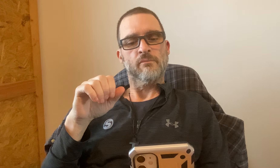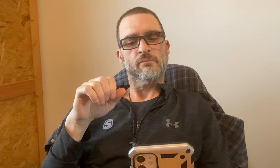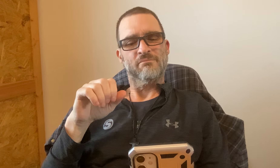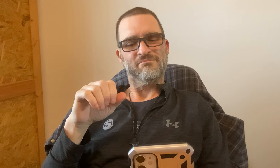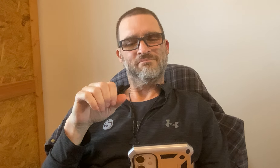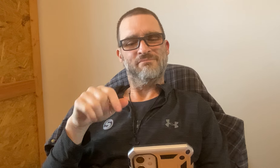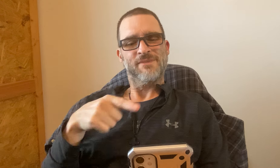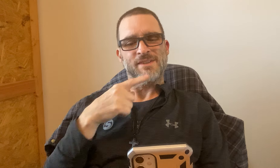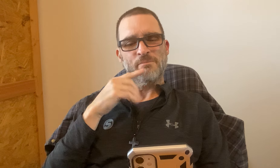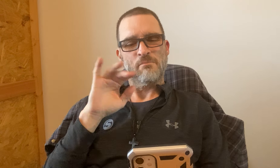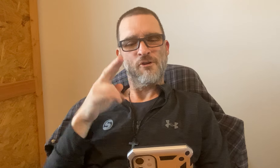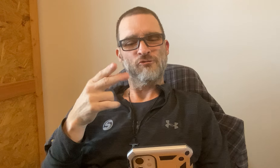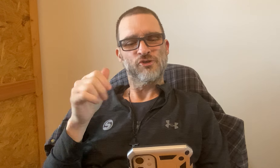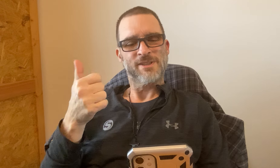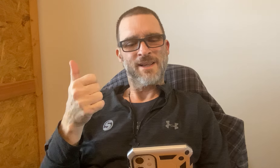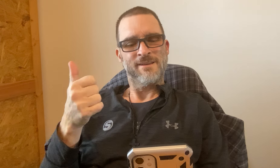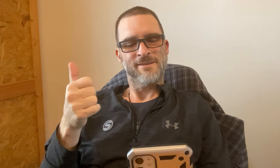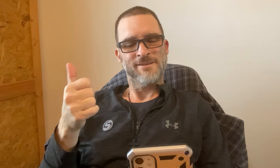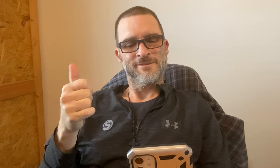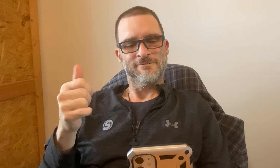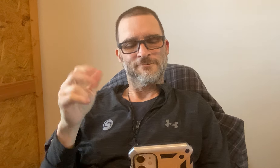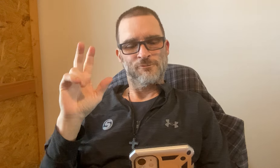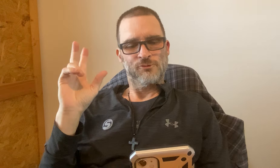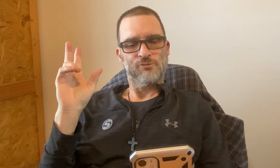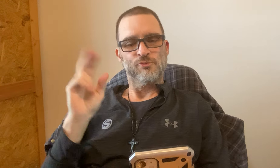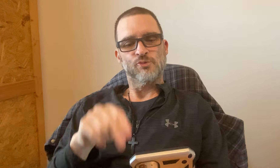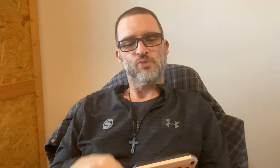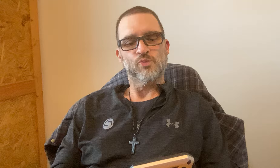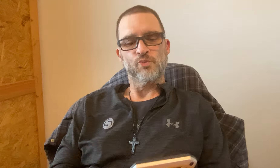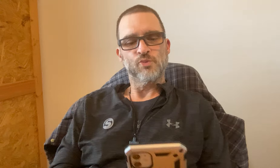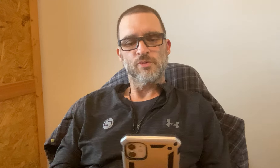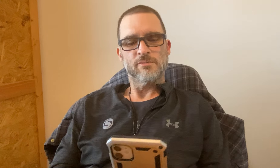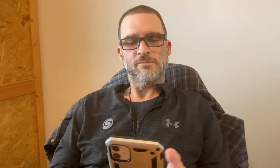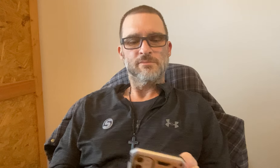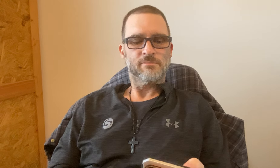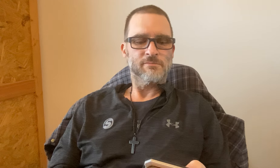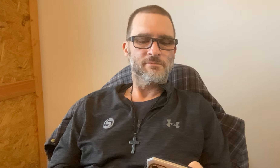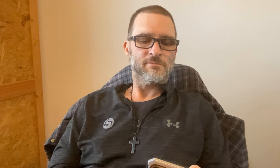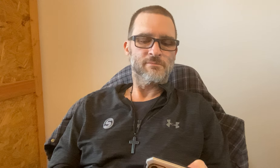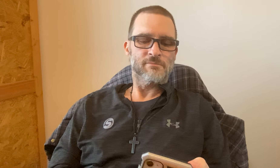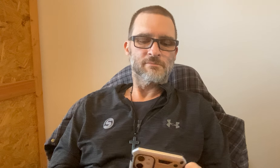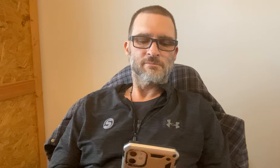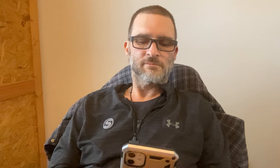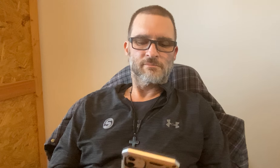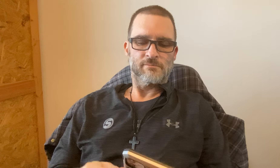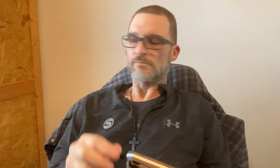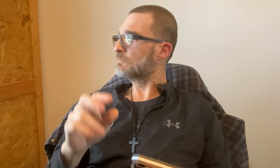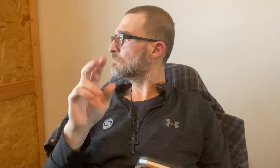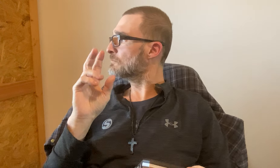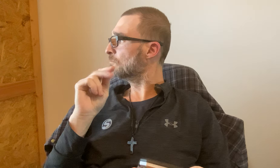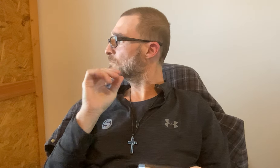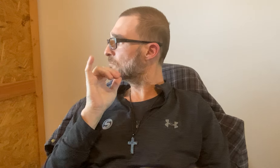Yes.. it says March 10th? NO!!!